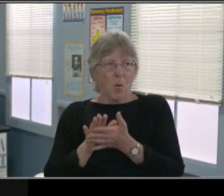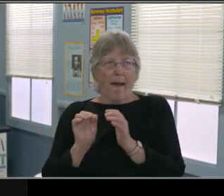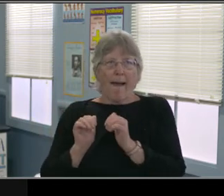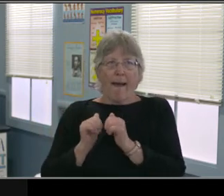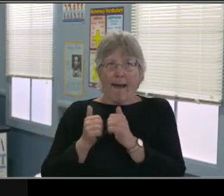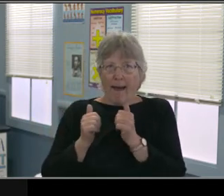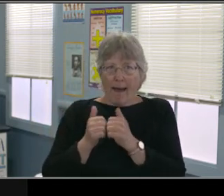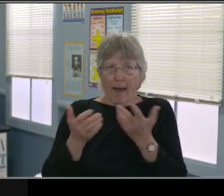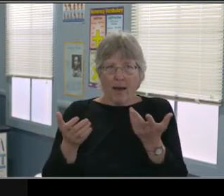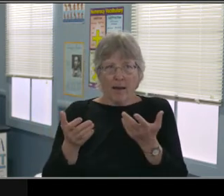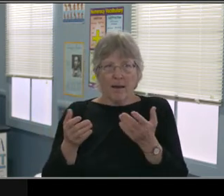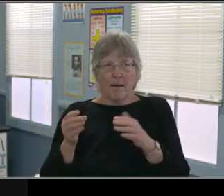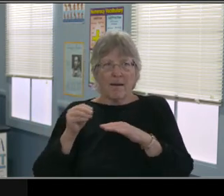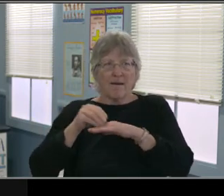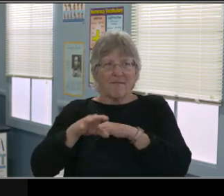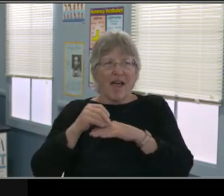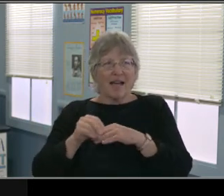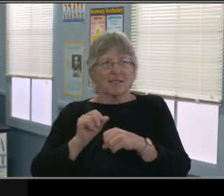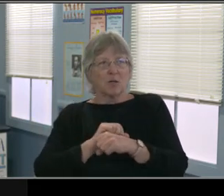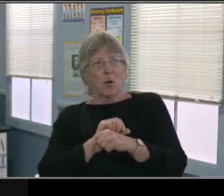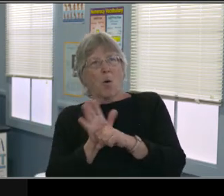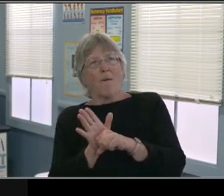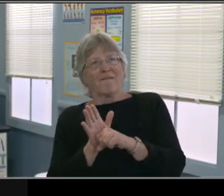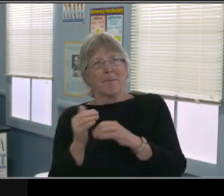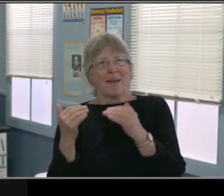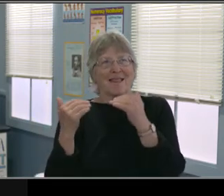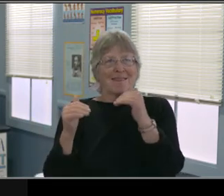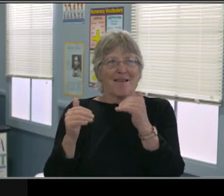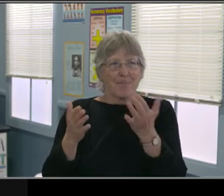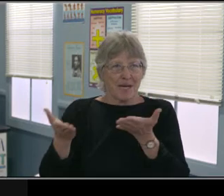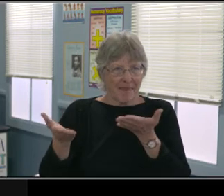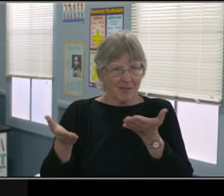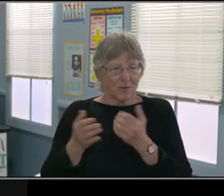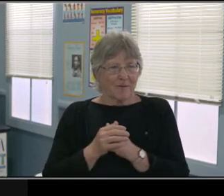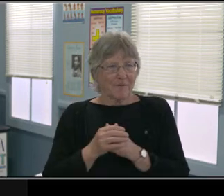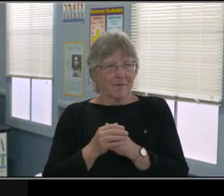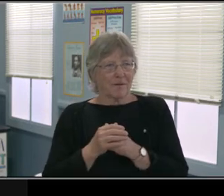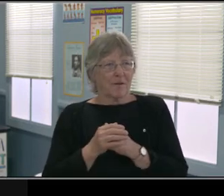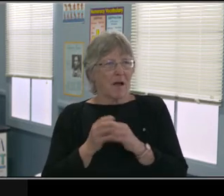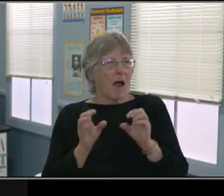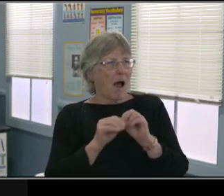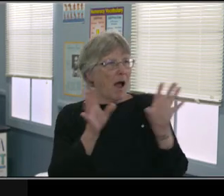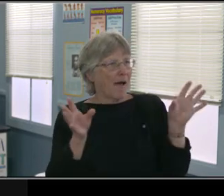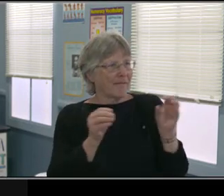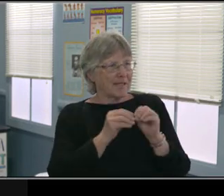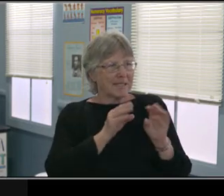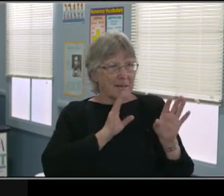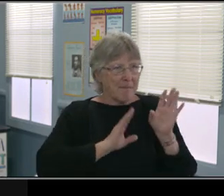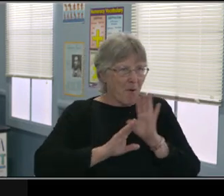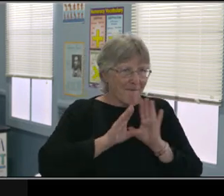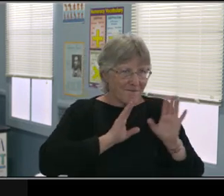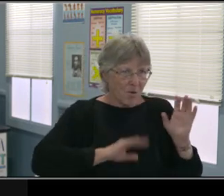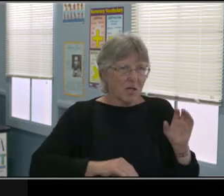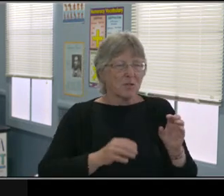and the pressure of what is going on without really understanding it. There are a lot more kids with depression, anxiety